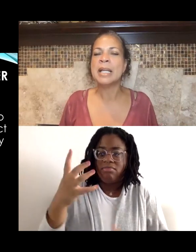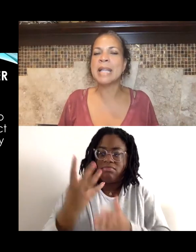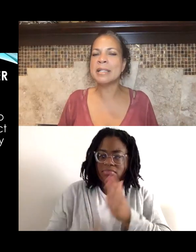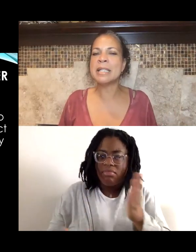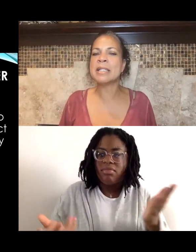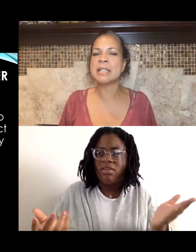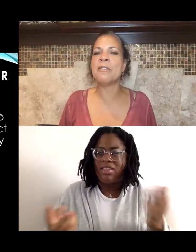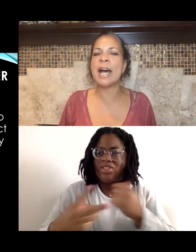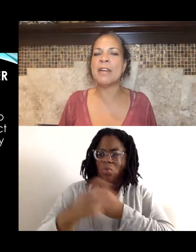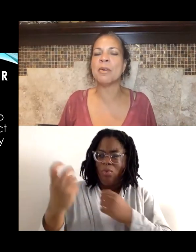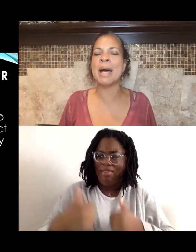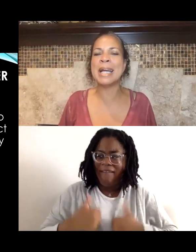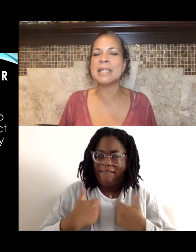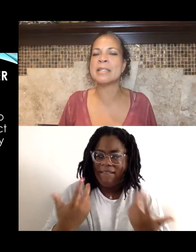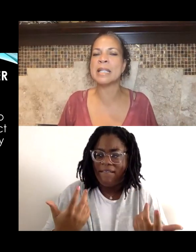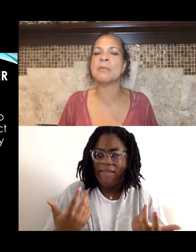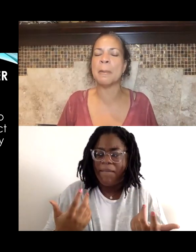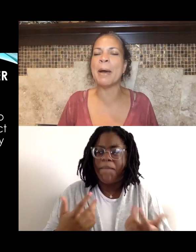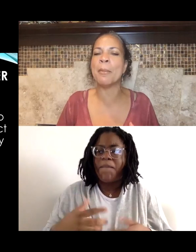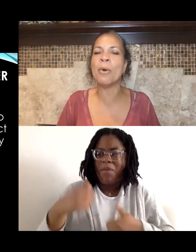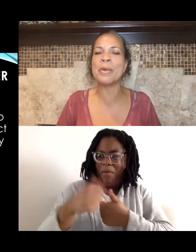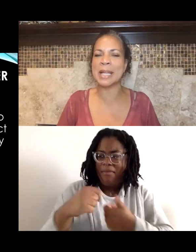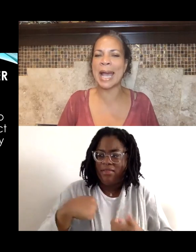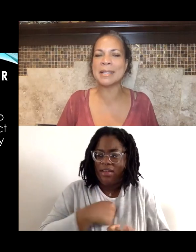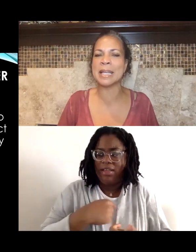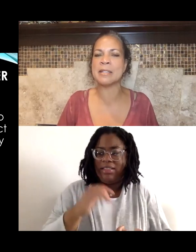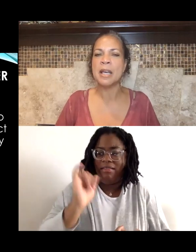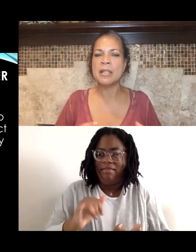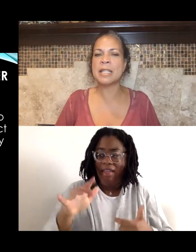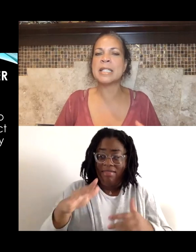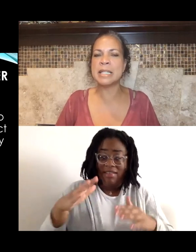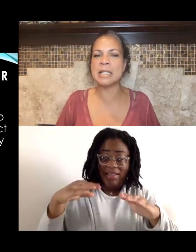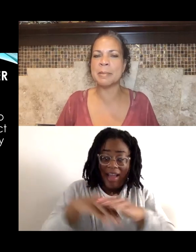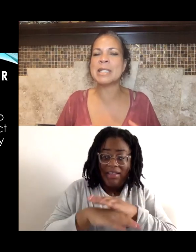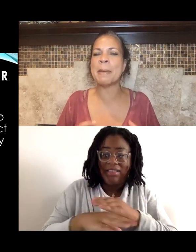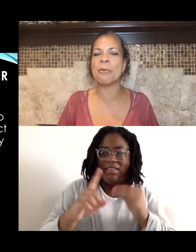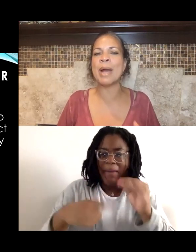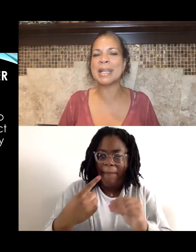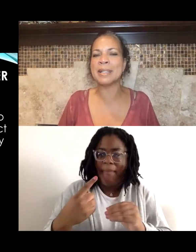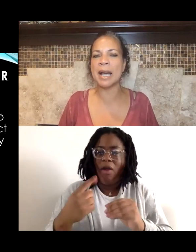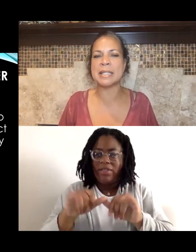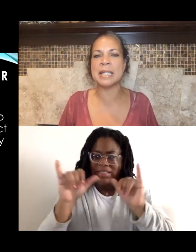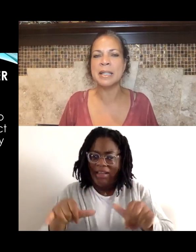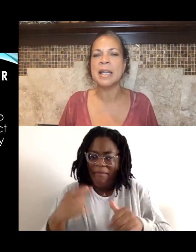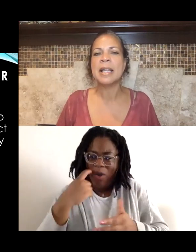1965 reminds us, that it's about more than access to the system. It's about recognizing,